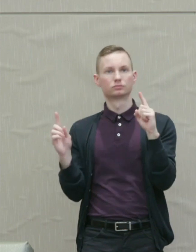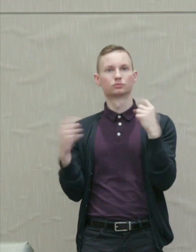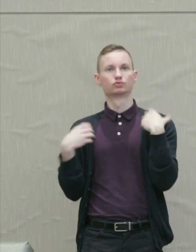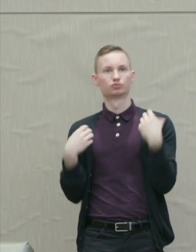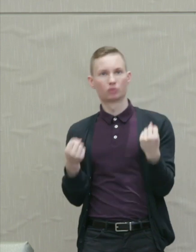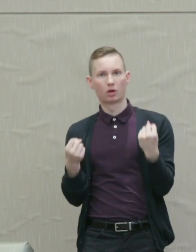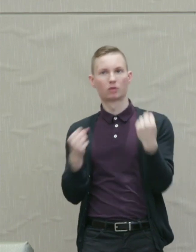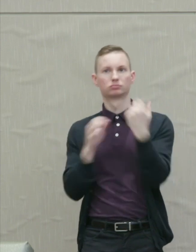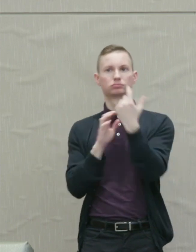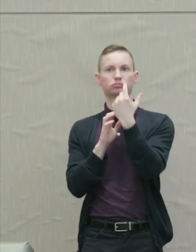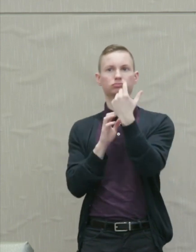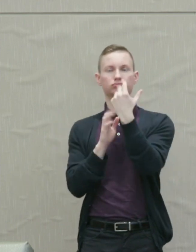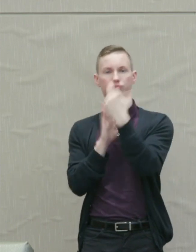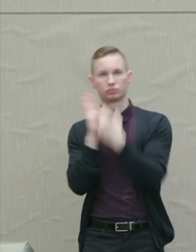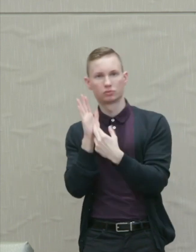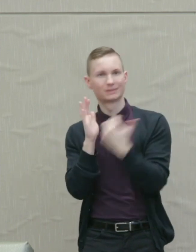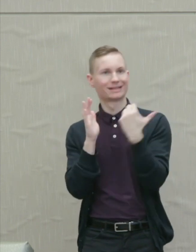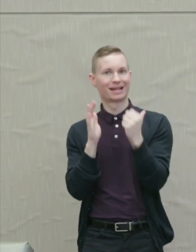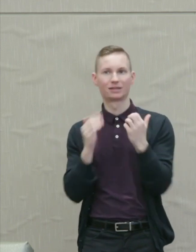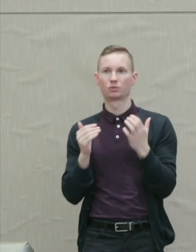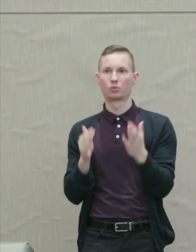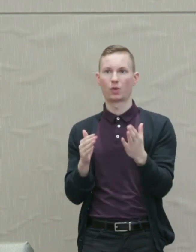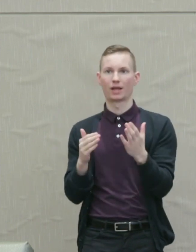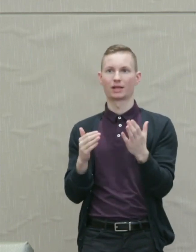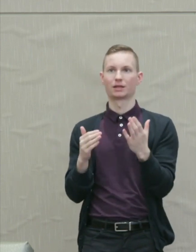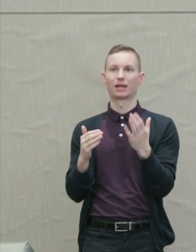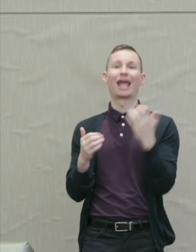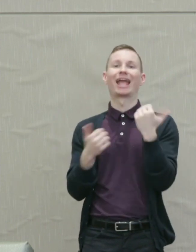measures any efforts to impede progress.